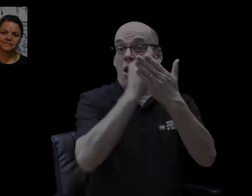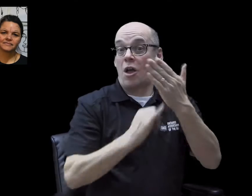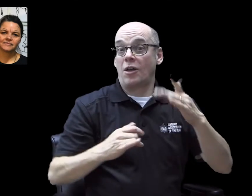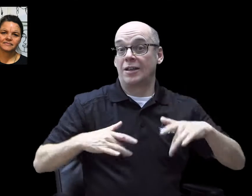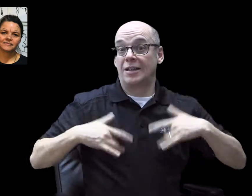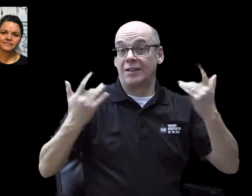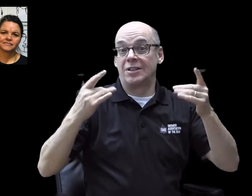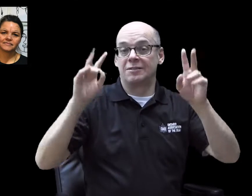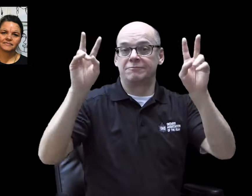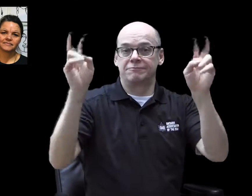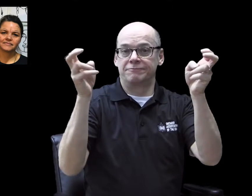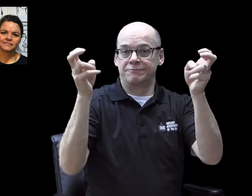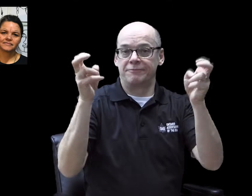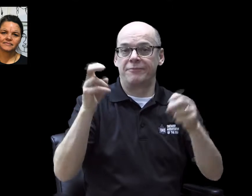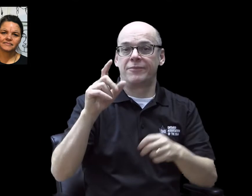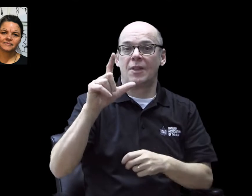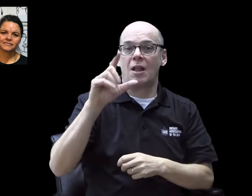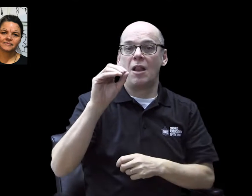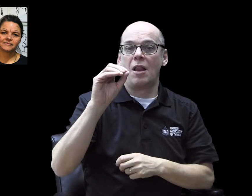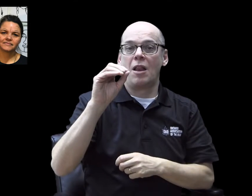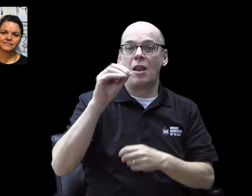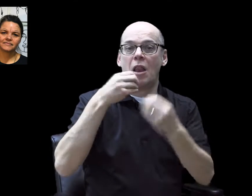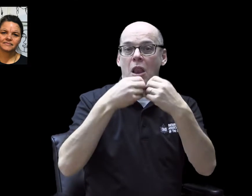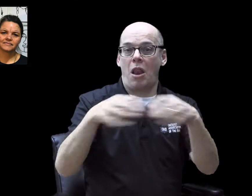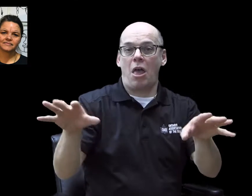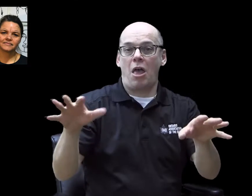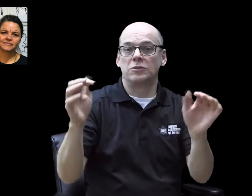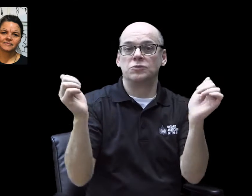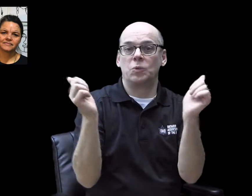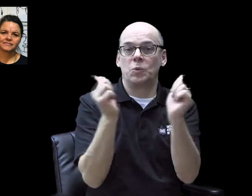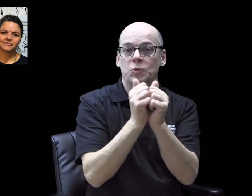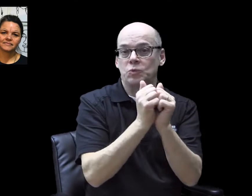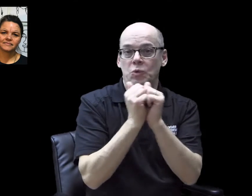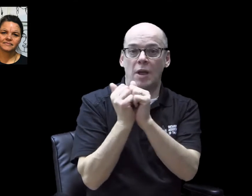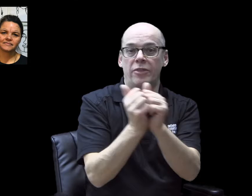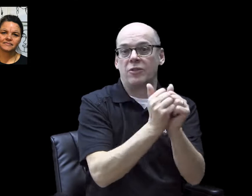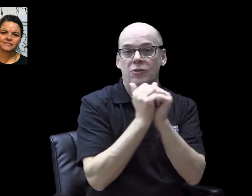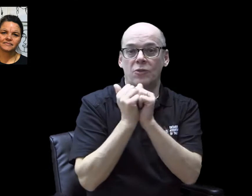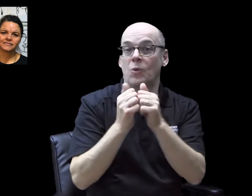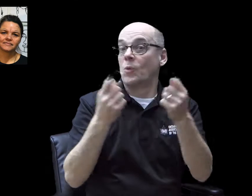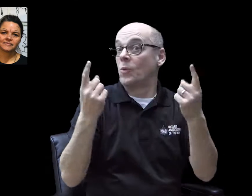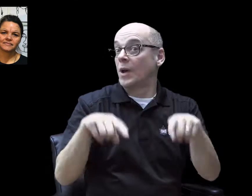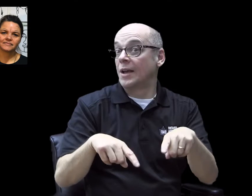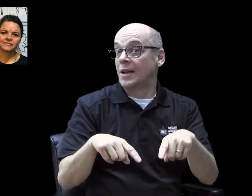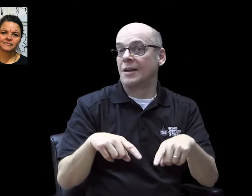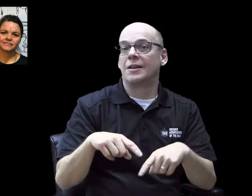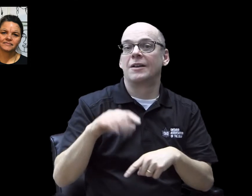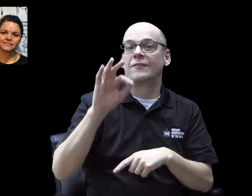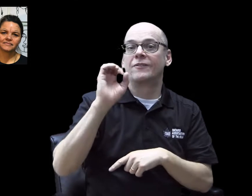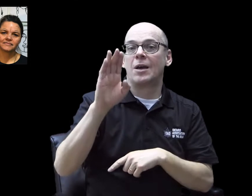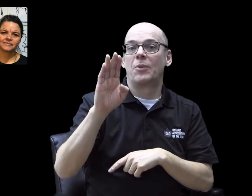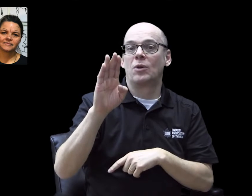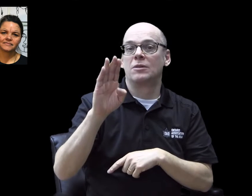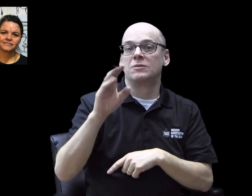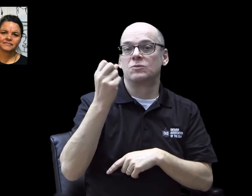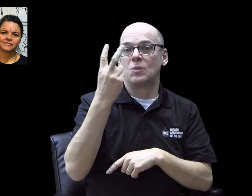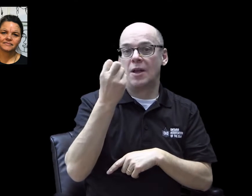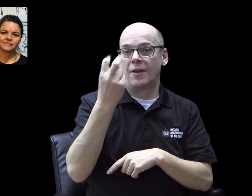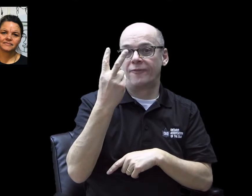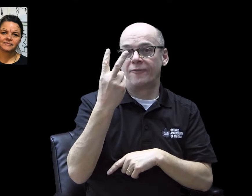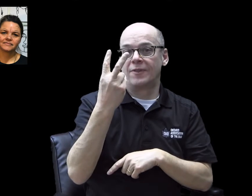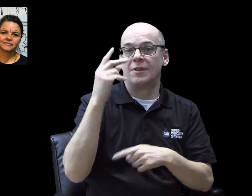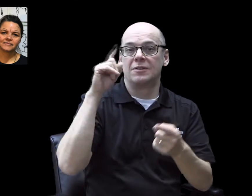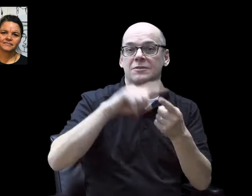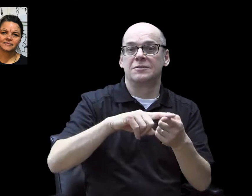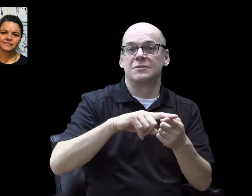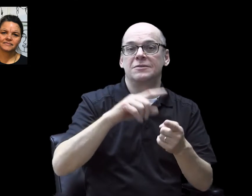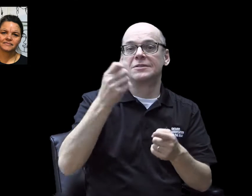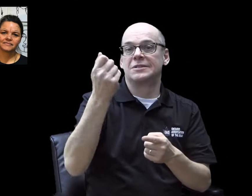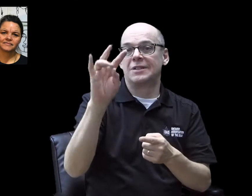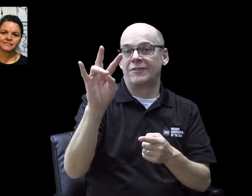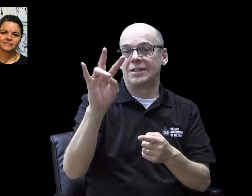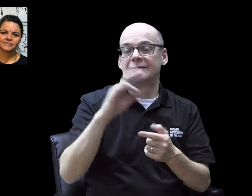An artistic event, "Lost Together," will be on February 12th to 17th.